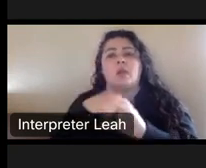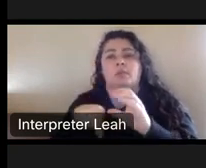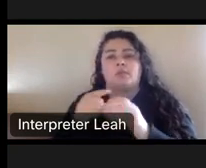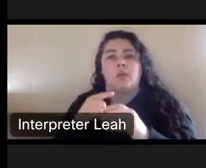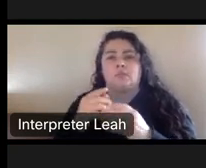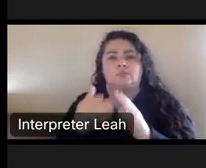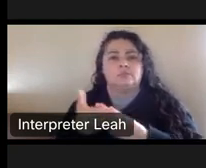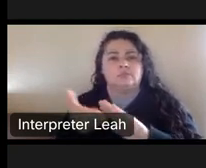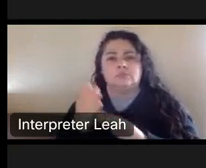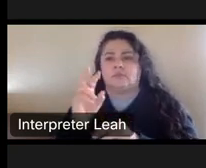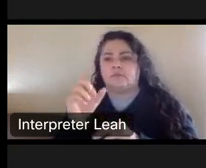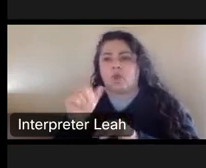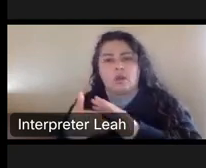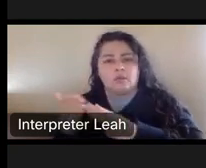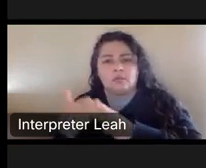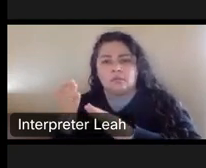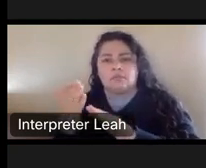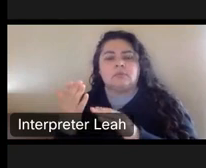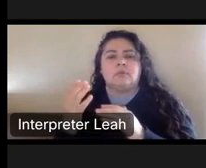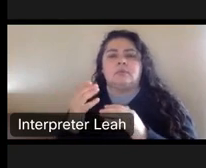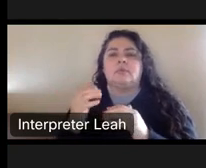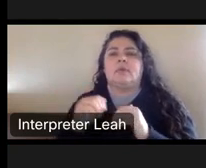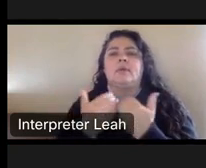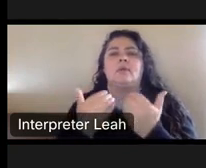Fireworks often is how the courts interpret.